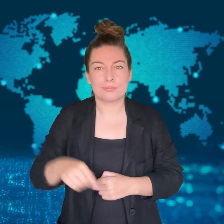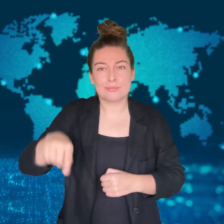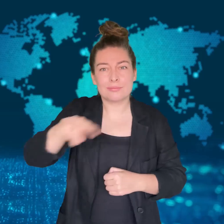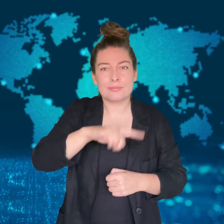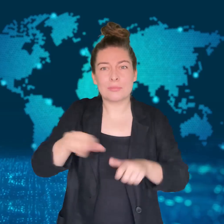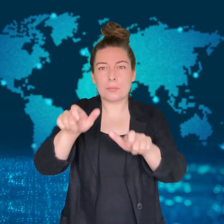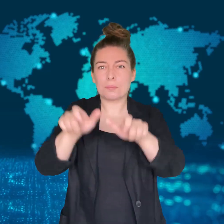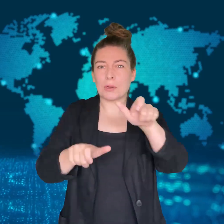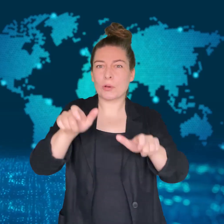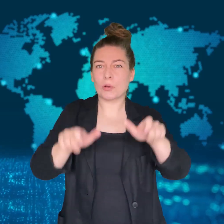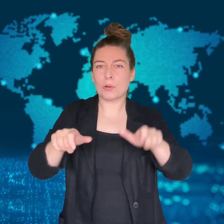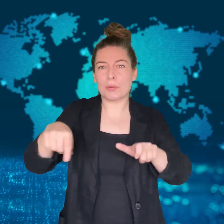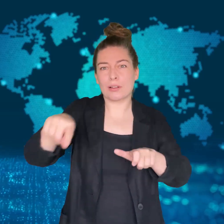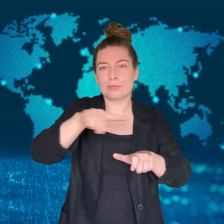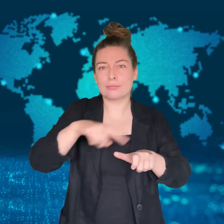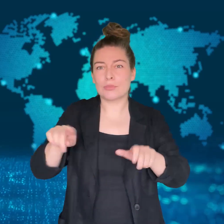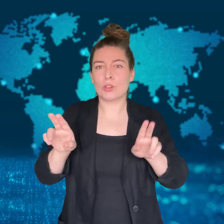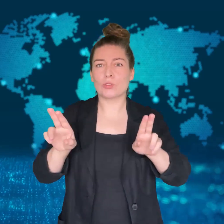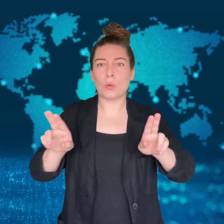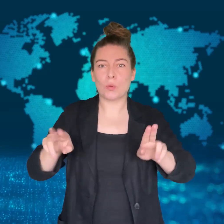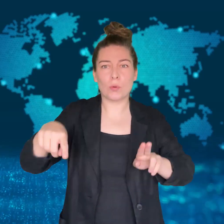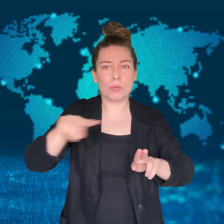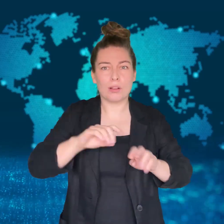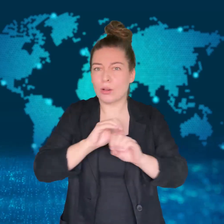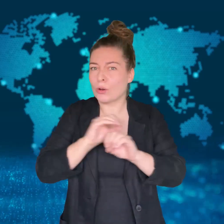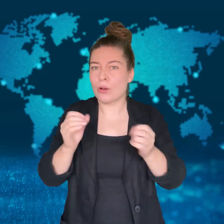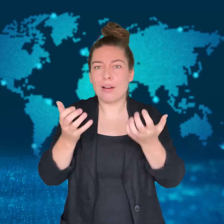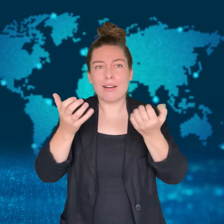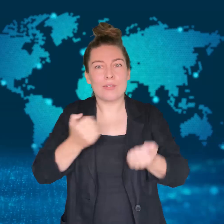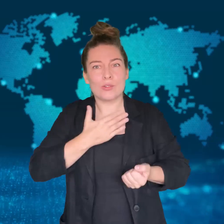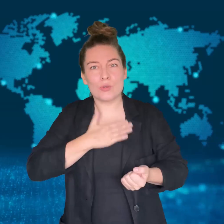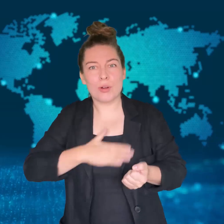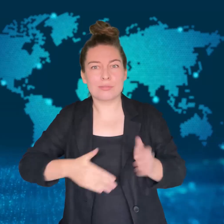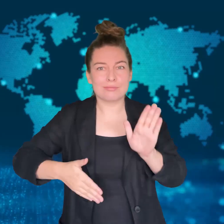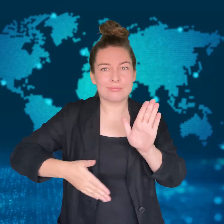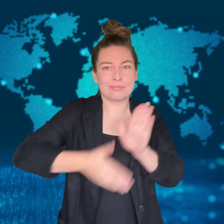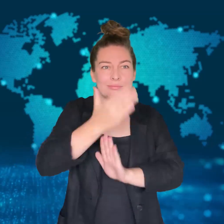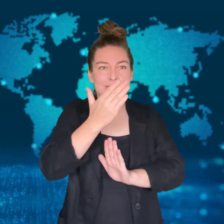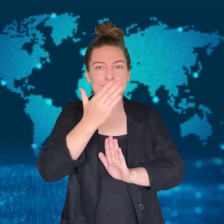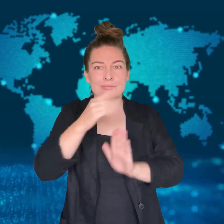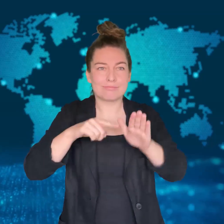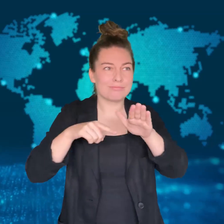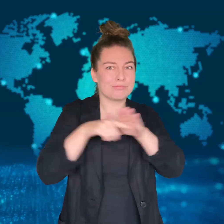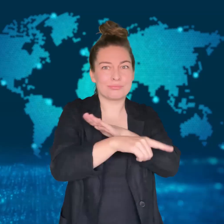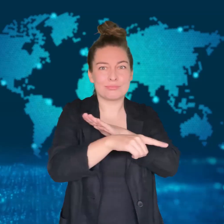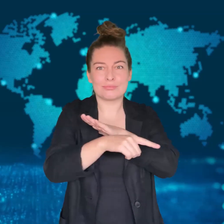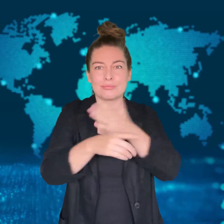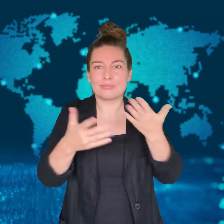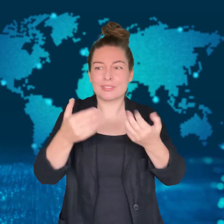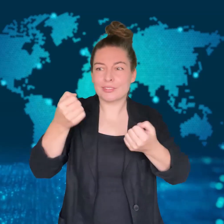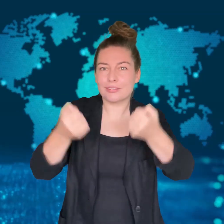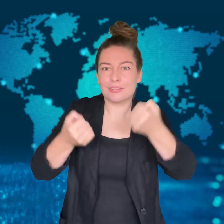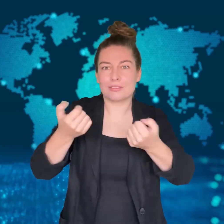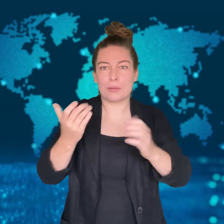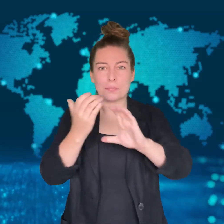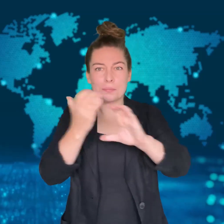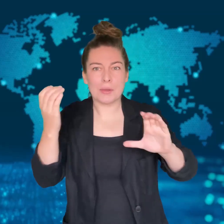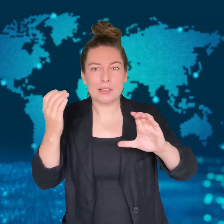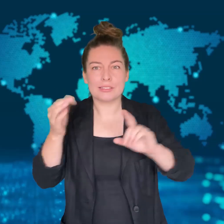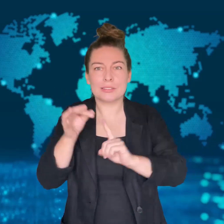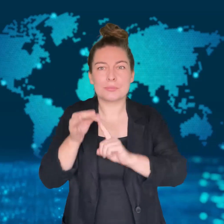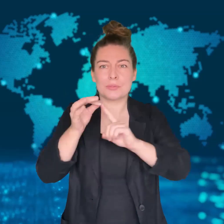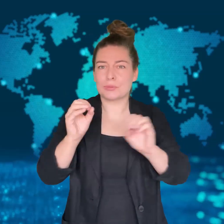There is no route out of Gaza for civilians, which has complicated